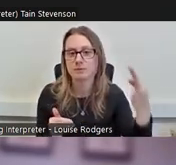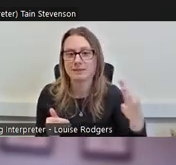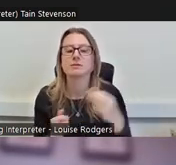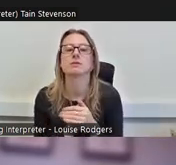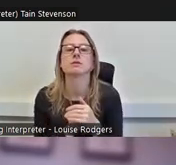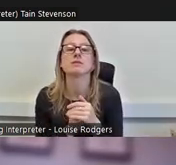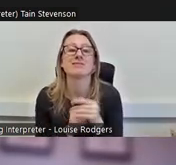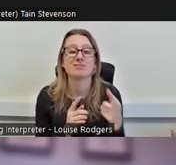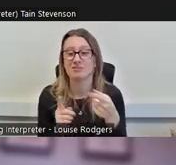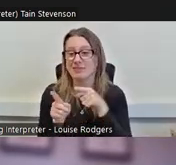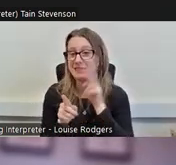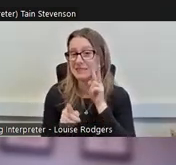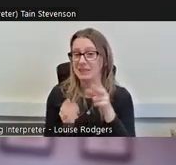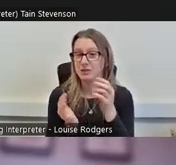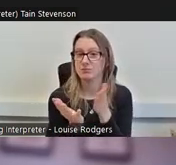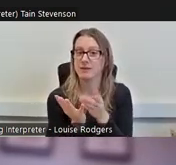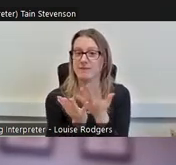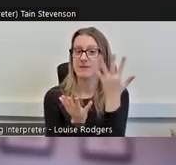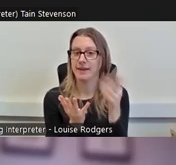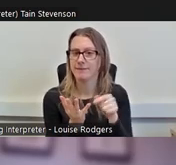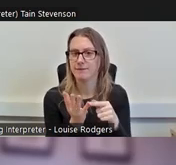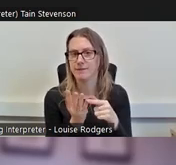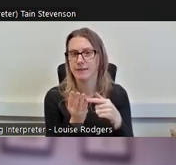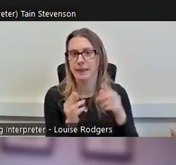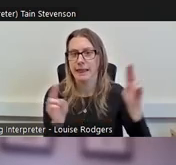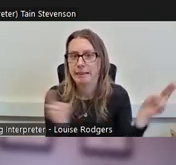which is the least deprived areas, and there's a 9 percent difference there.